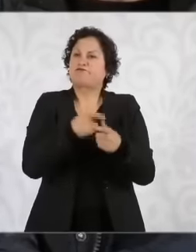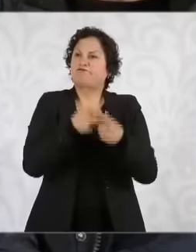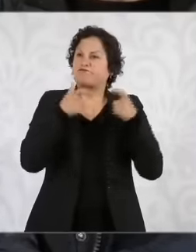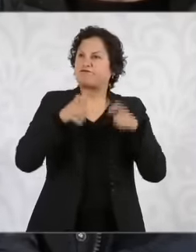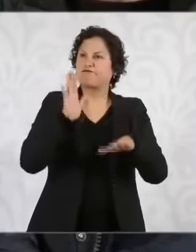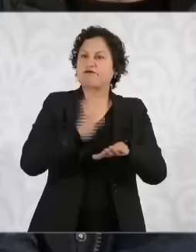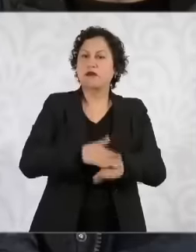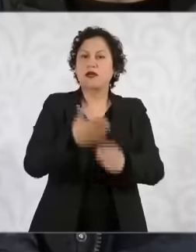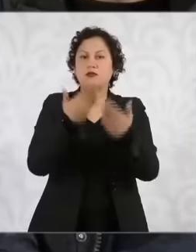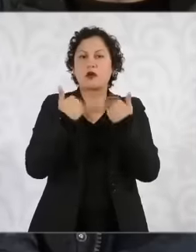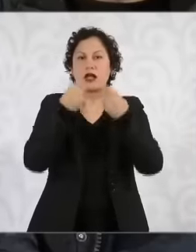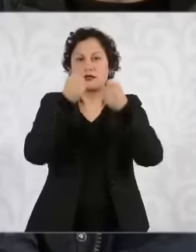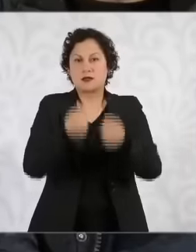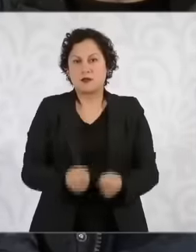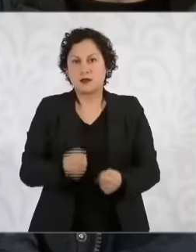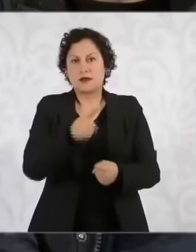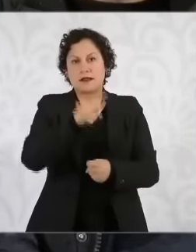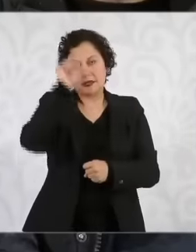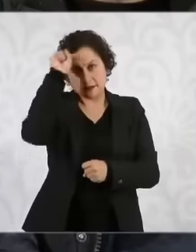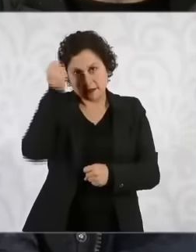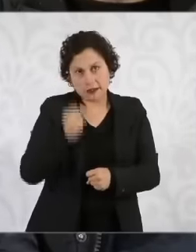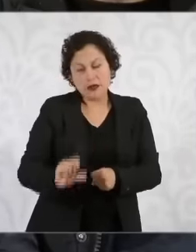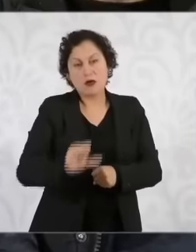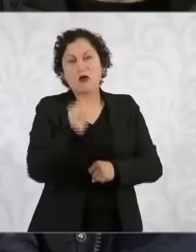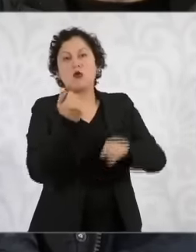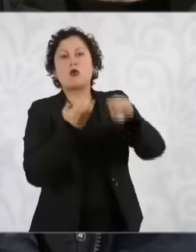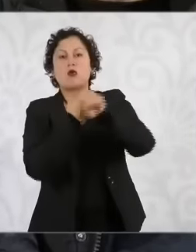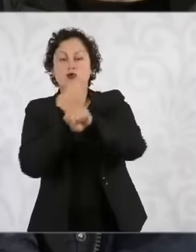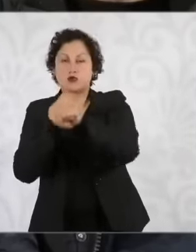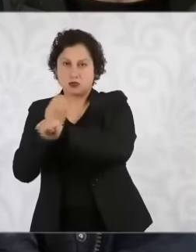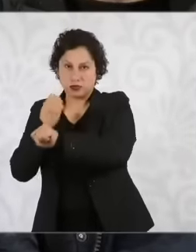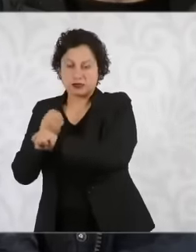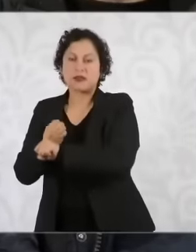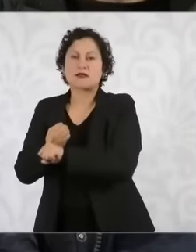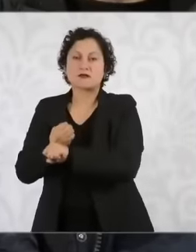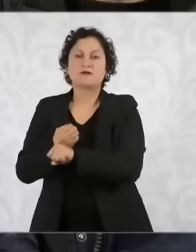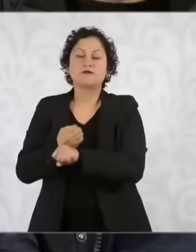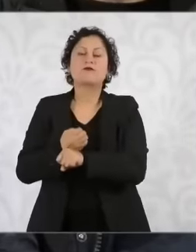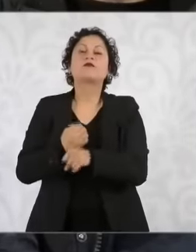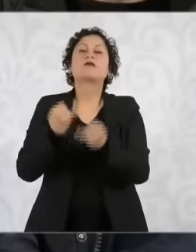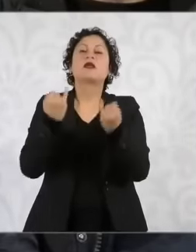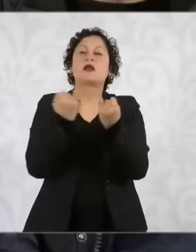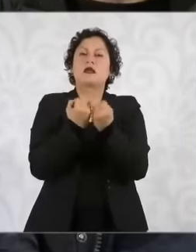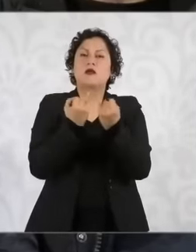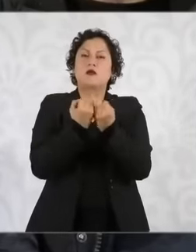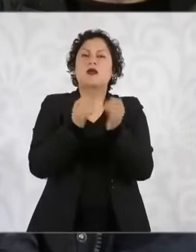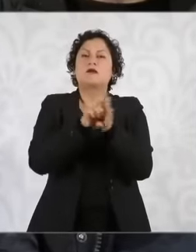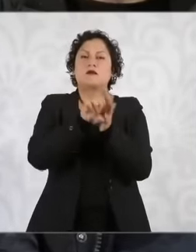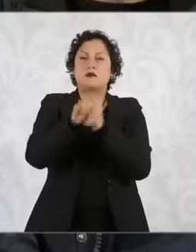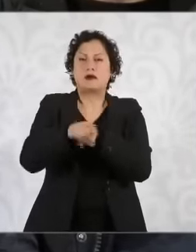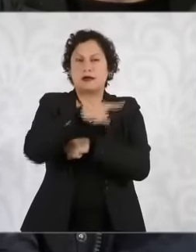parts of Sinaloa and other states eh And also particularly in the State of Sinaloa Beyond